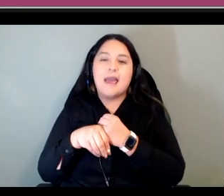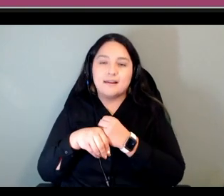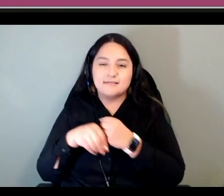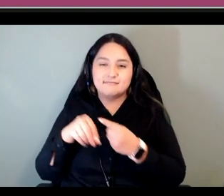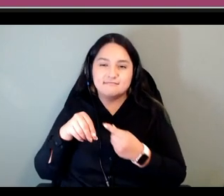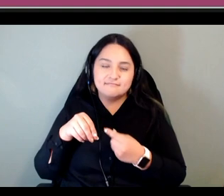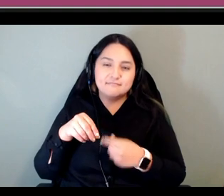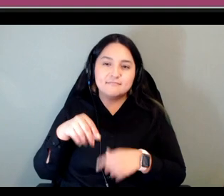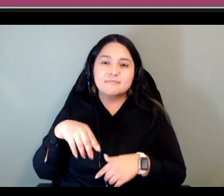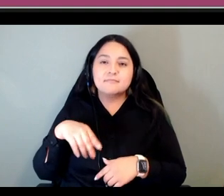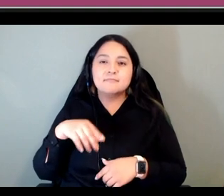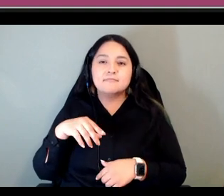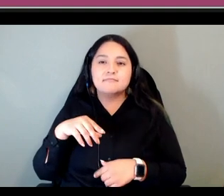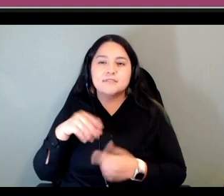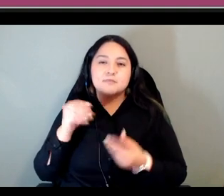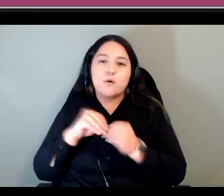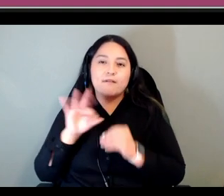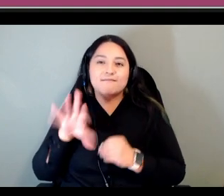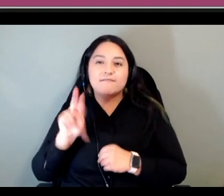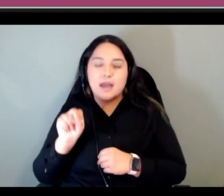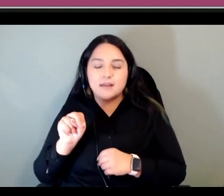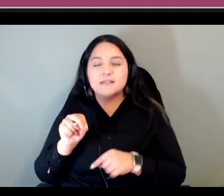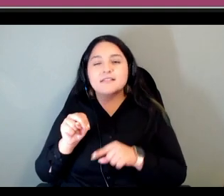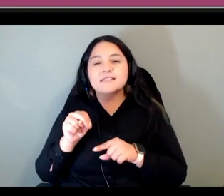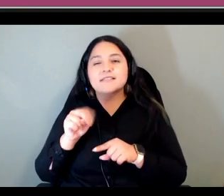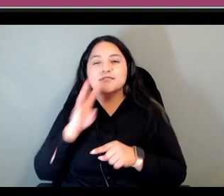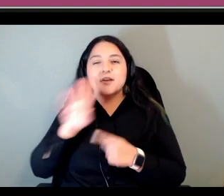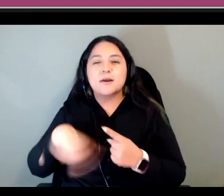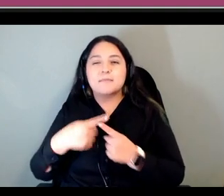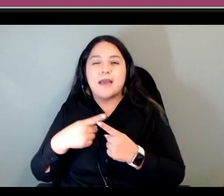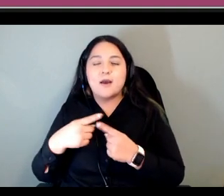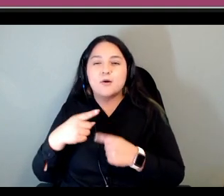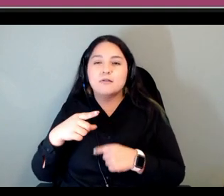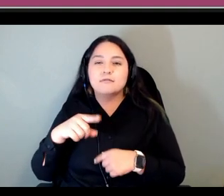fun was uh with uh a martian coming to earth and talking to someone the chief person so